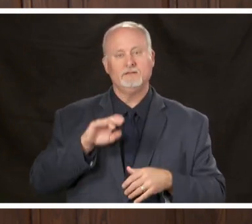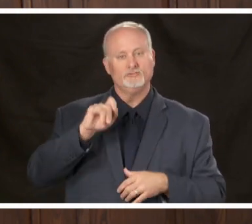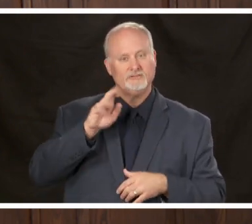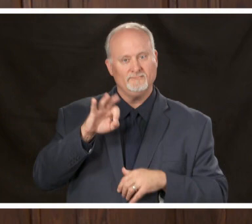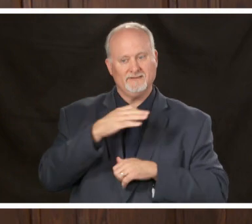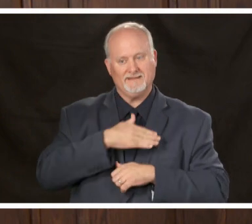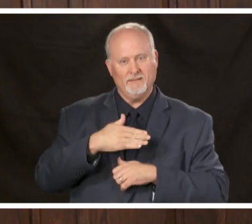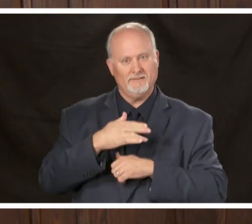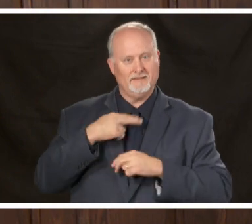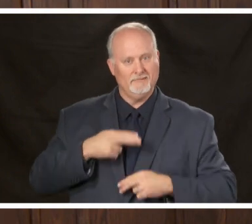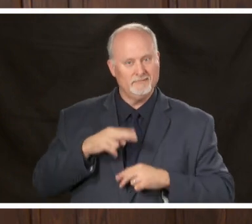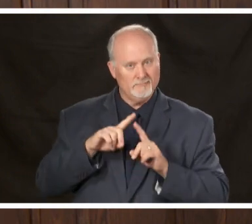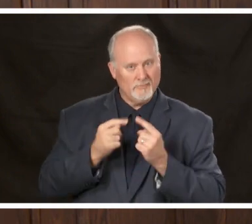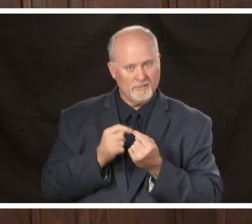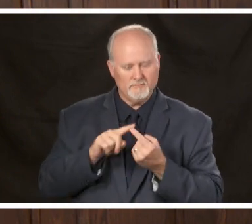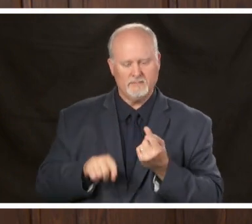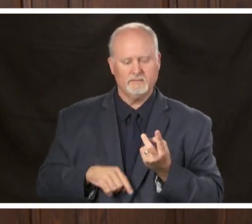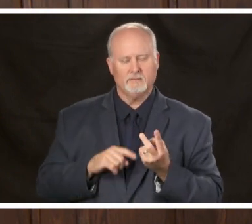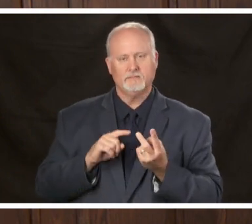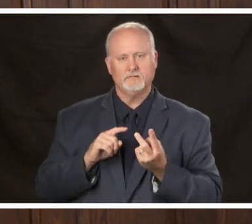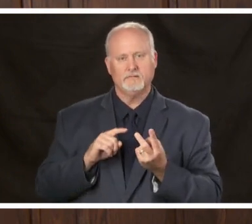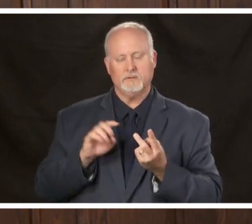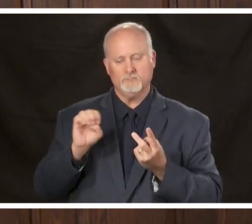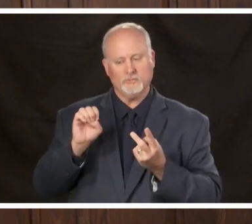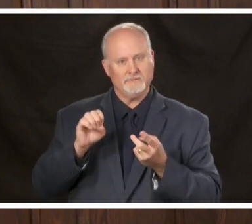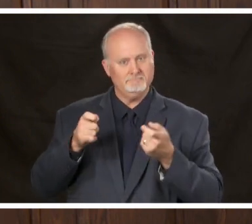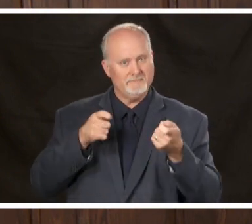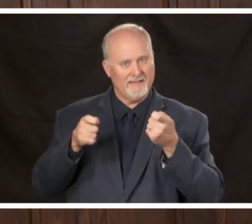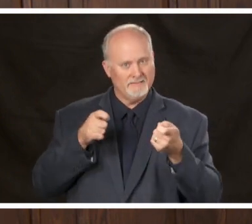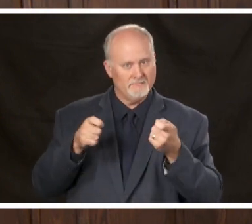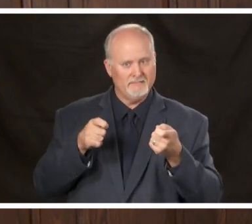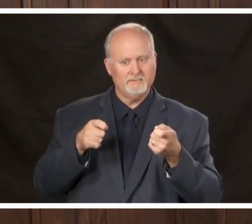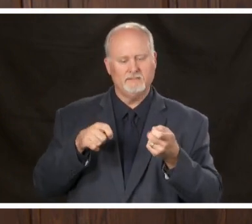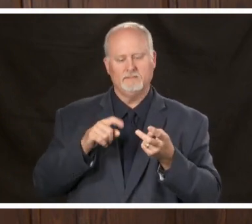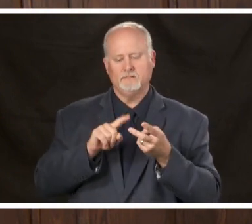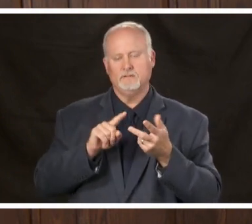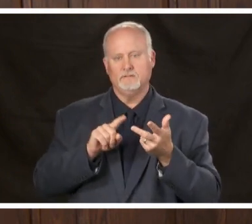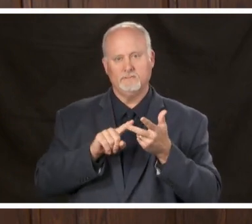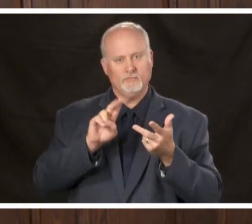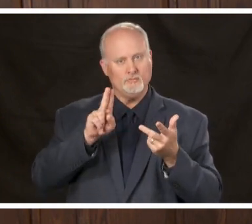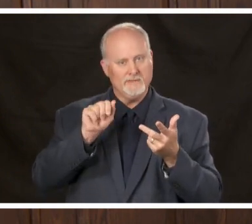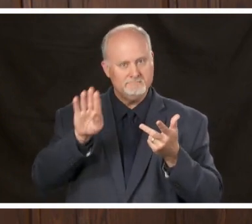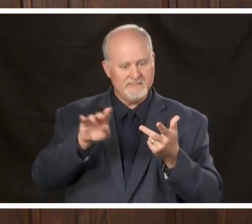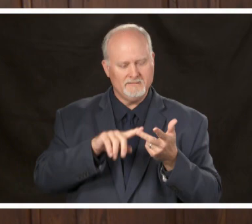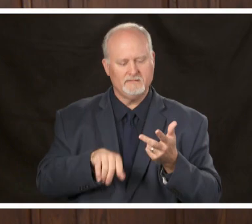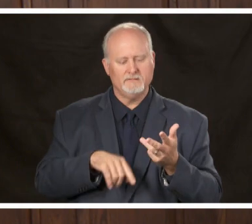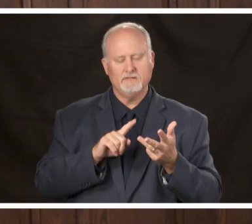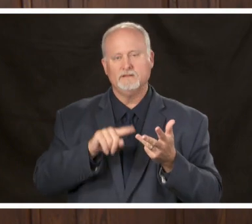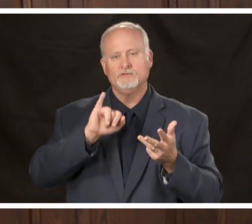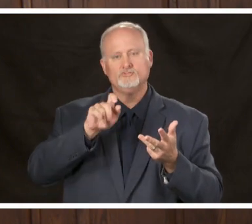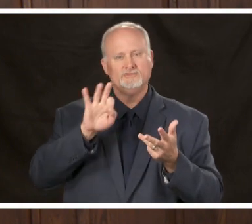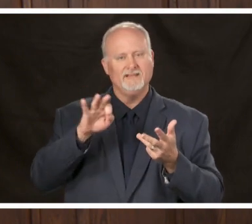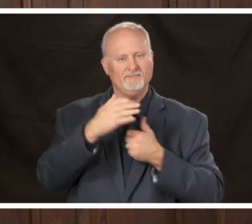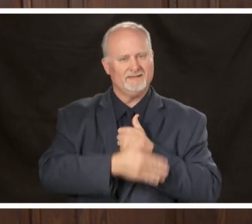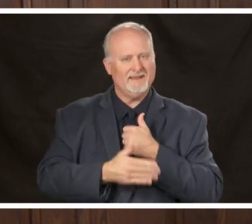Department emergency management as well as UAB and Jefferson County do you want